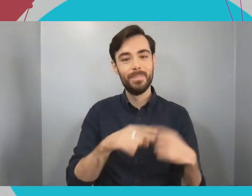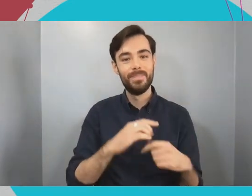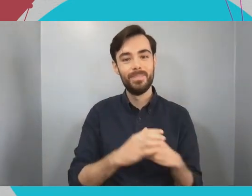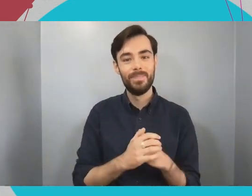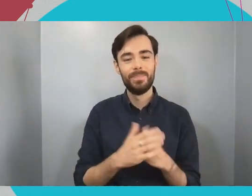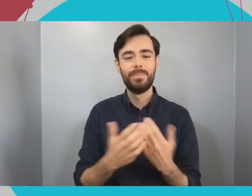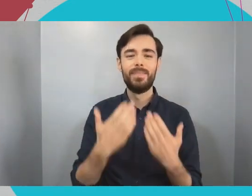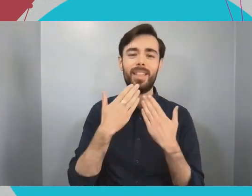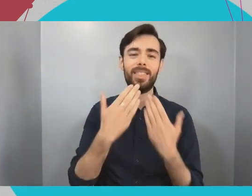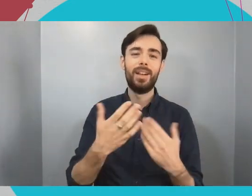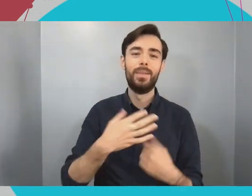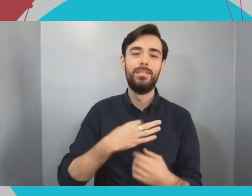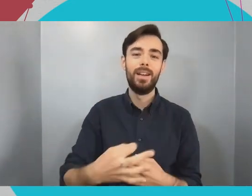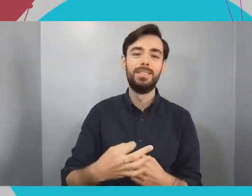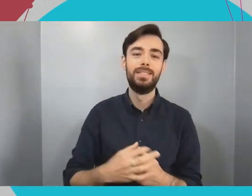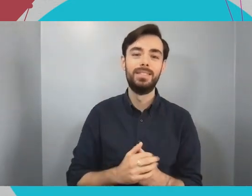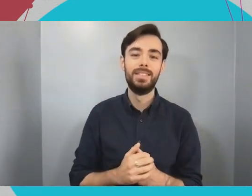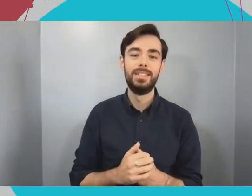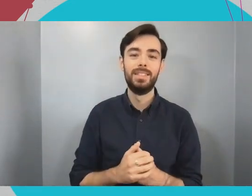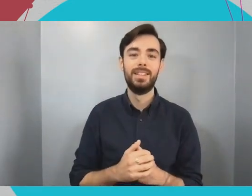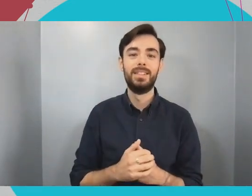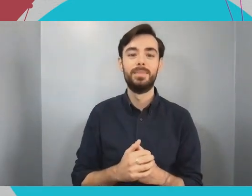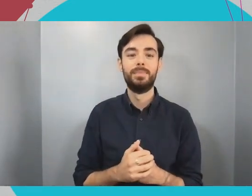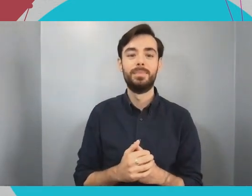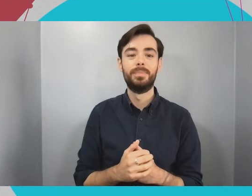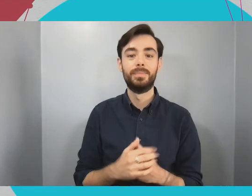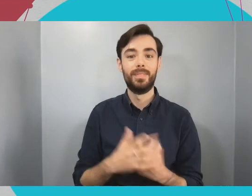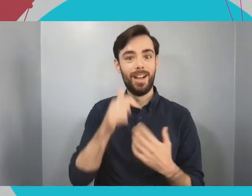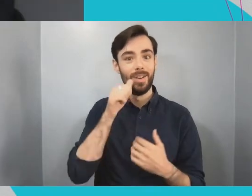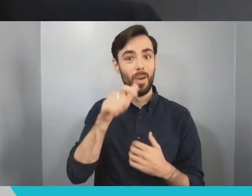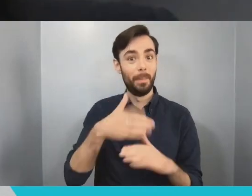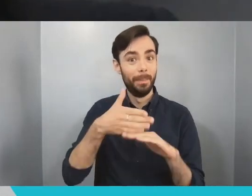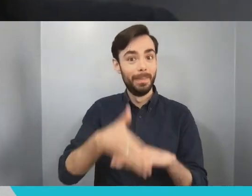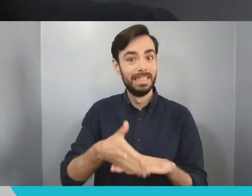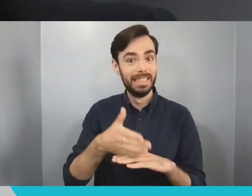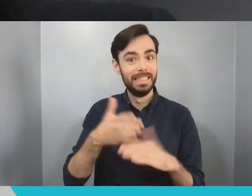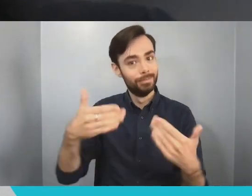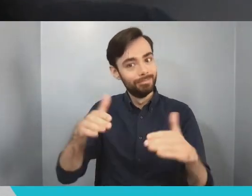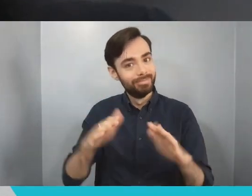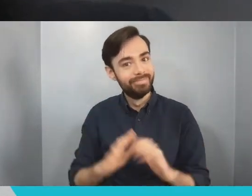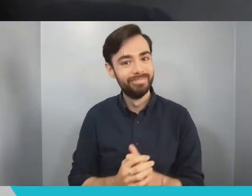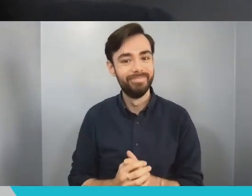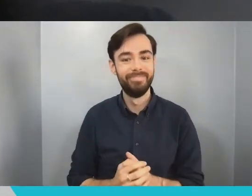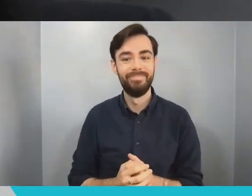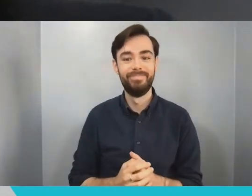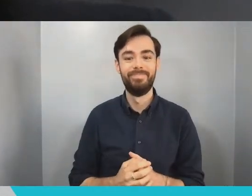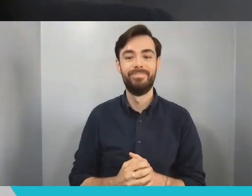out to be with us, I know you're a busy man.